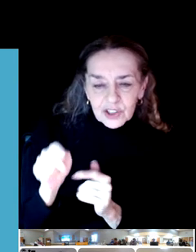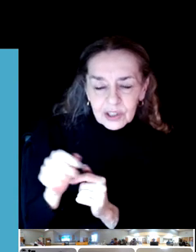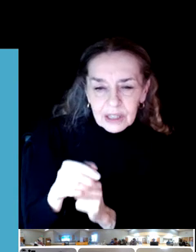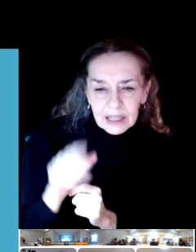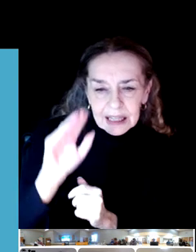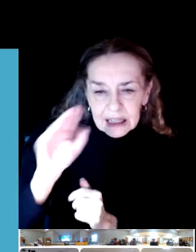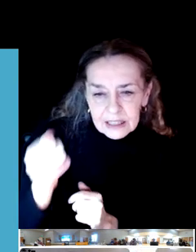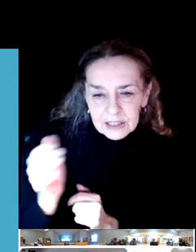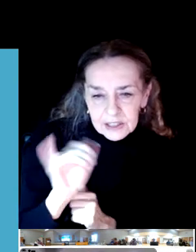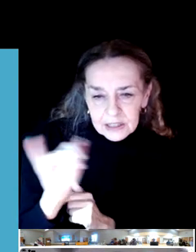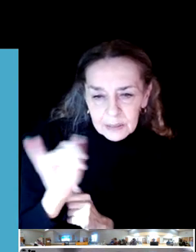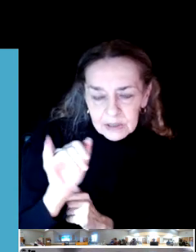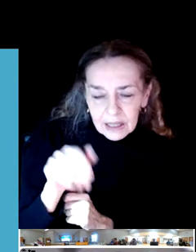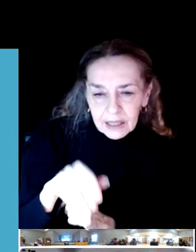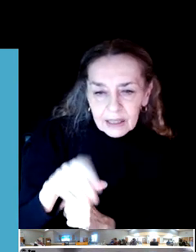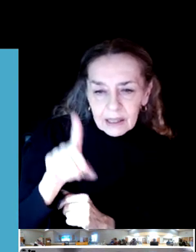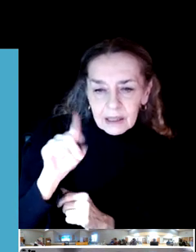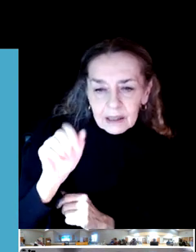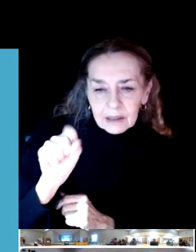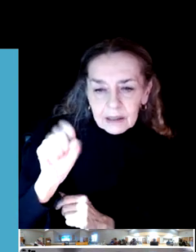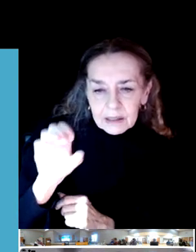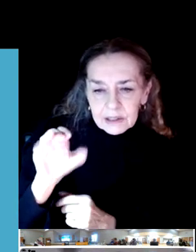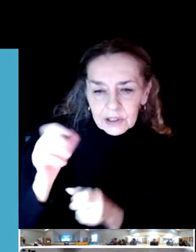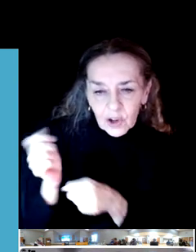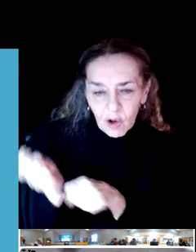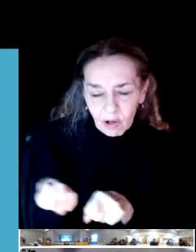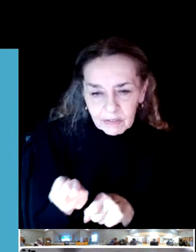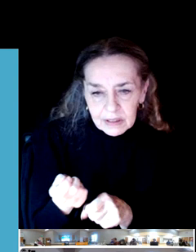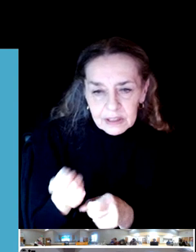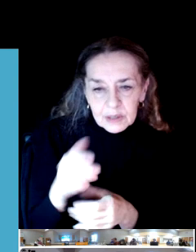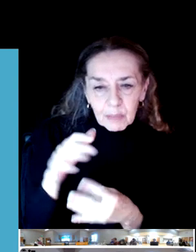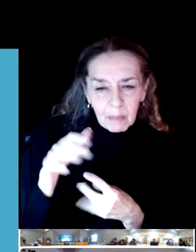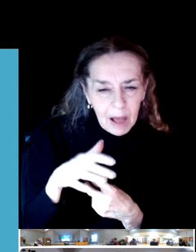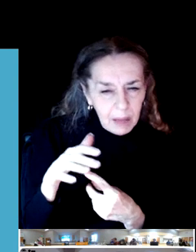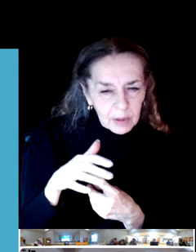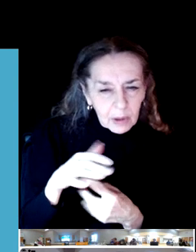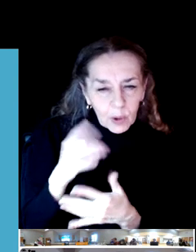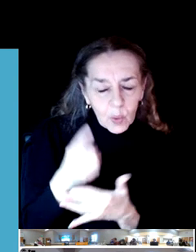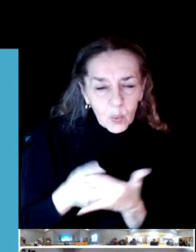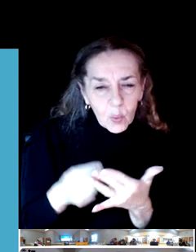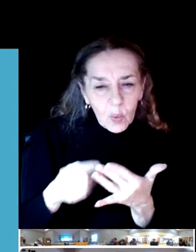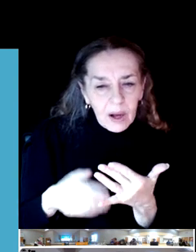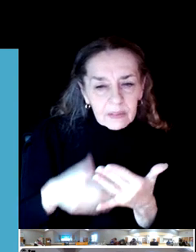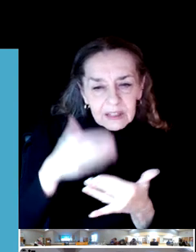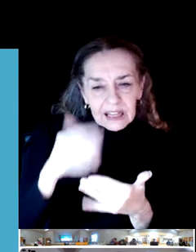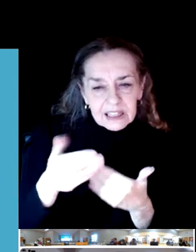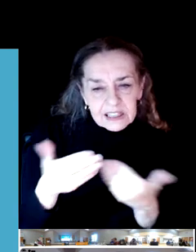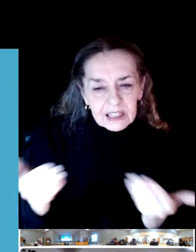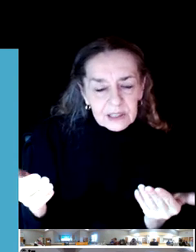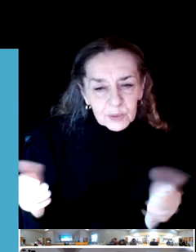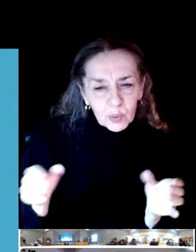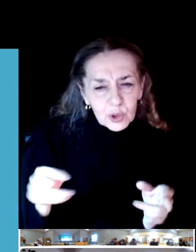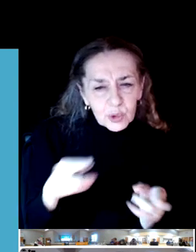is a popular community addition. What next steps would you recommend to the disc golf community to continue the positive